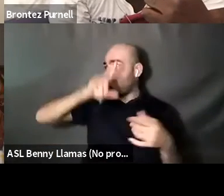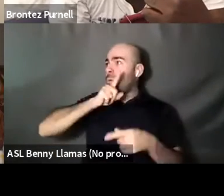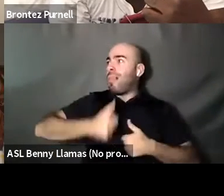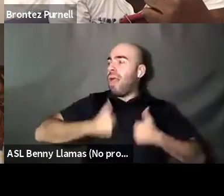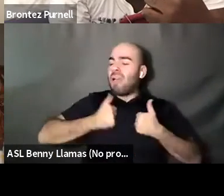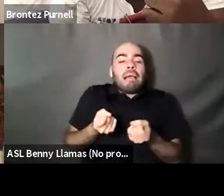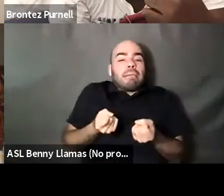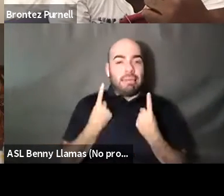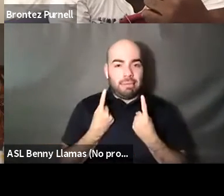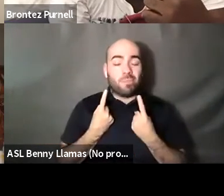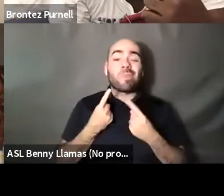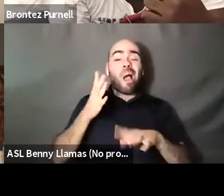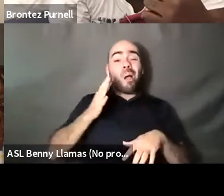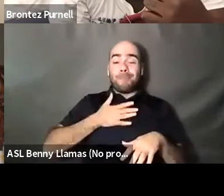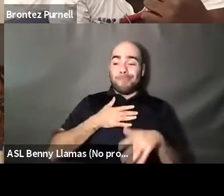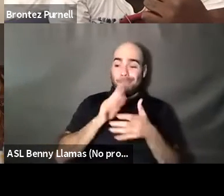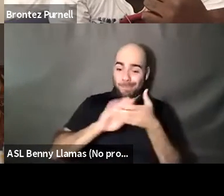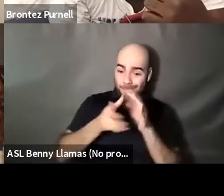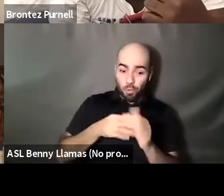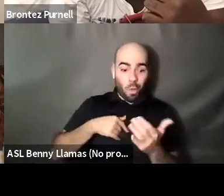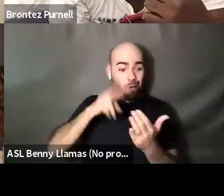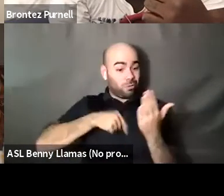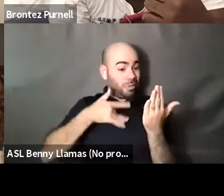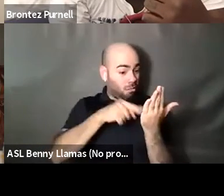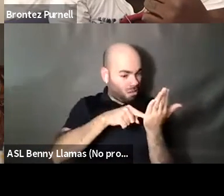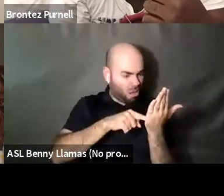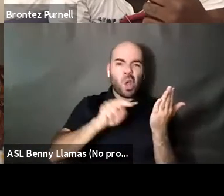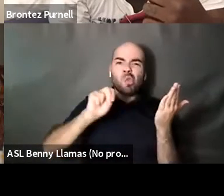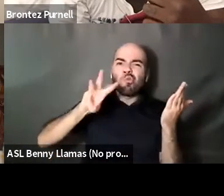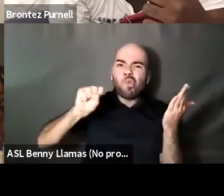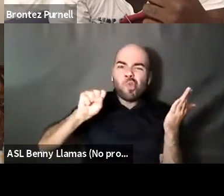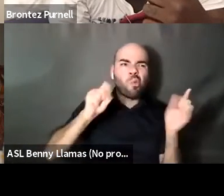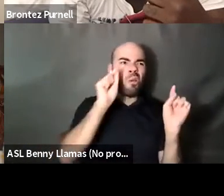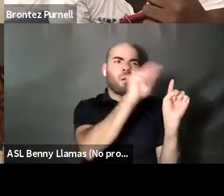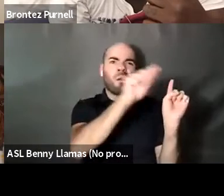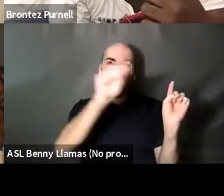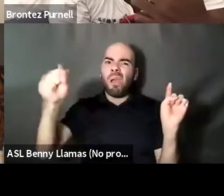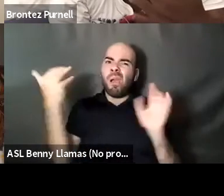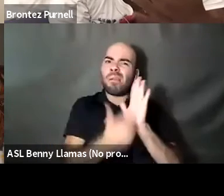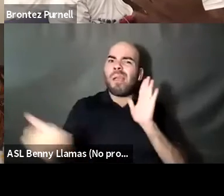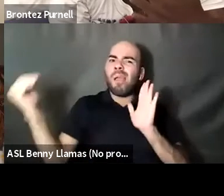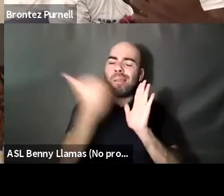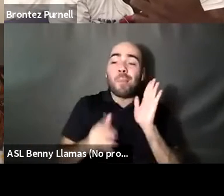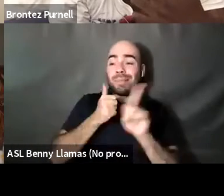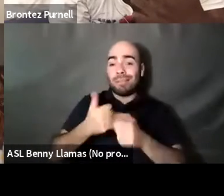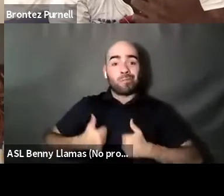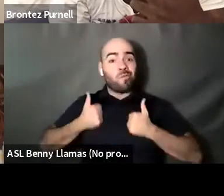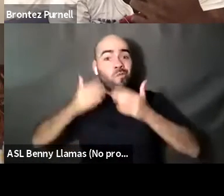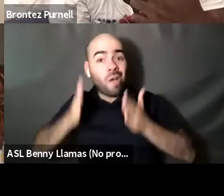Nahshon Anderson: I read stories like mine in the news and a lot of survivors, don't ever get to tell their stories or their tail. And so now you have one